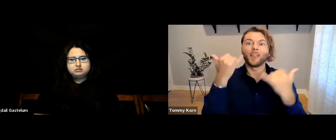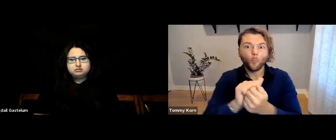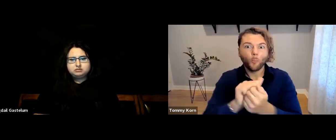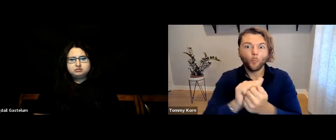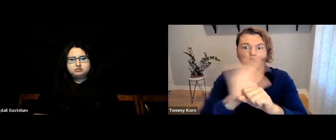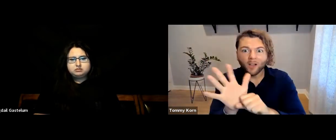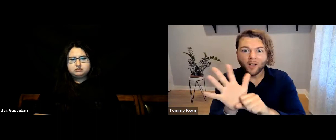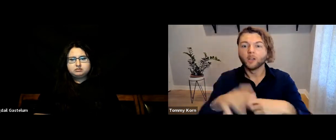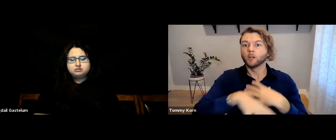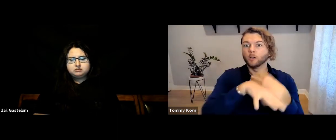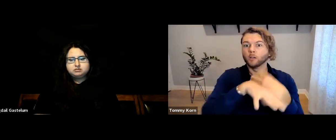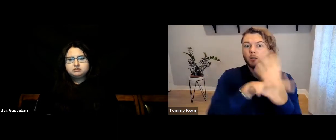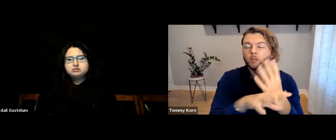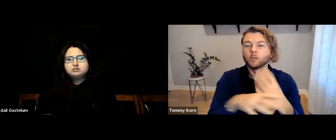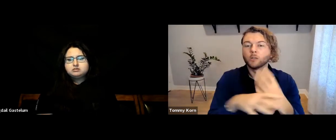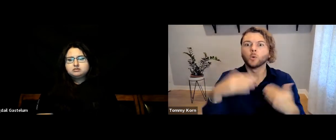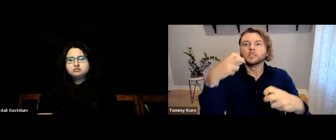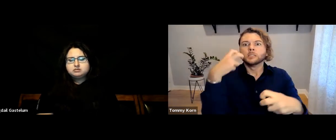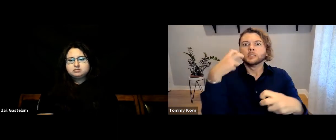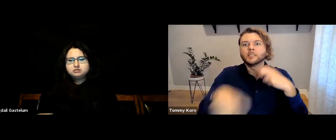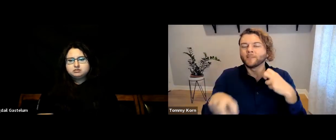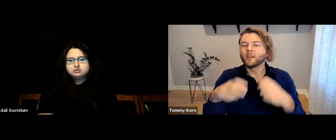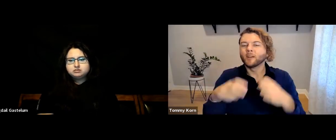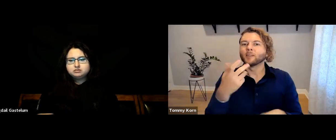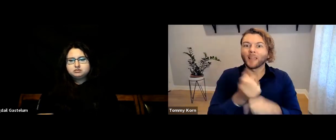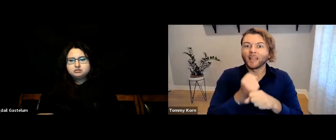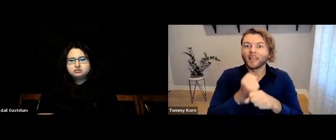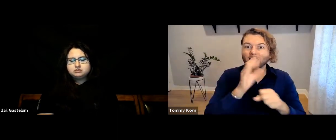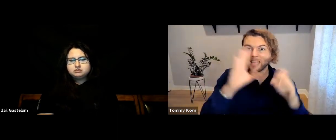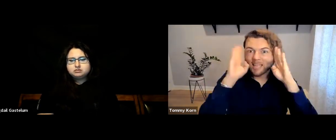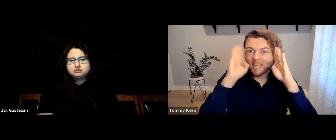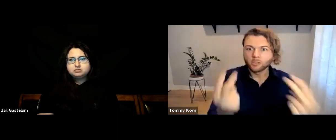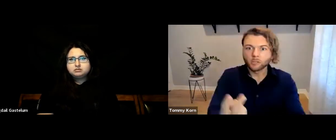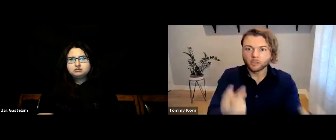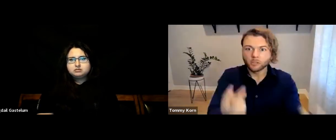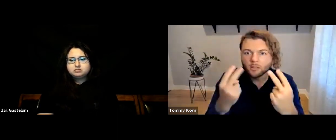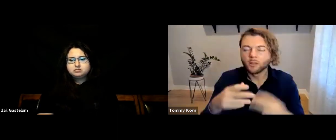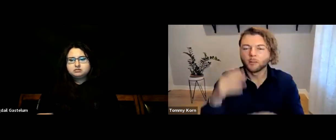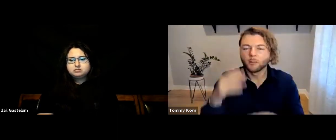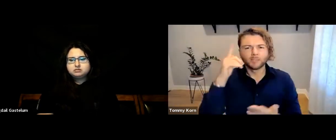Now, with COVID and digital learning, it’s so hard to get students’ attention.